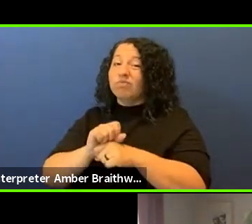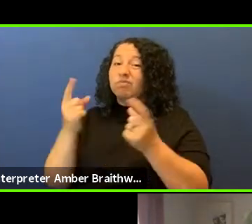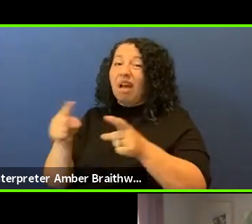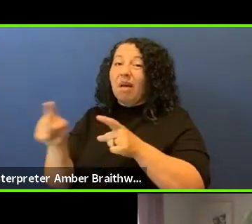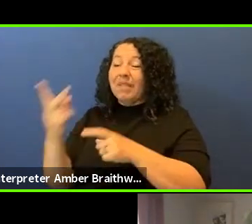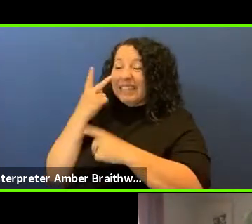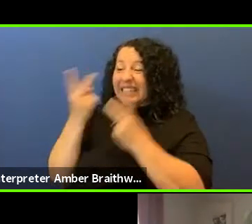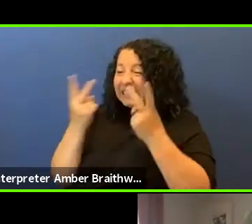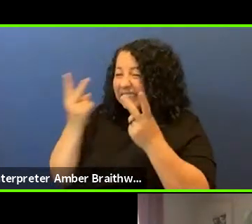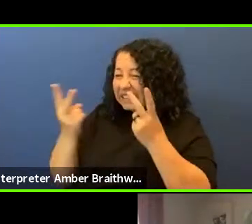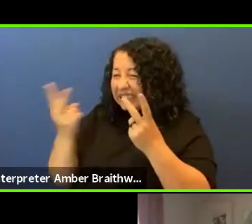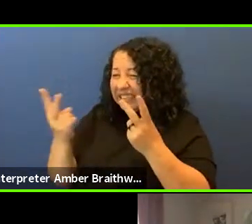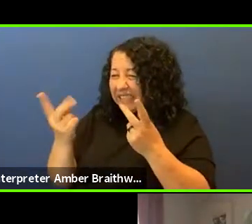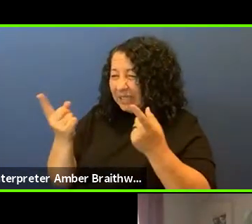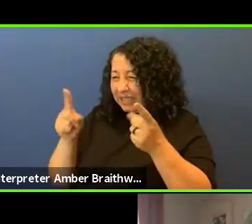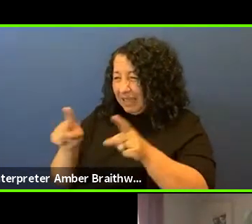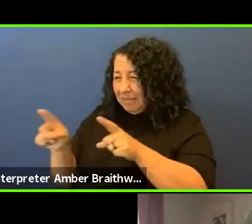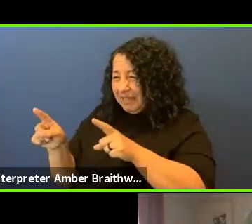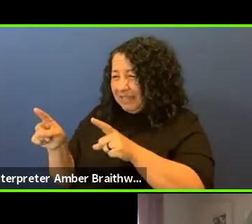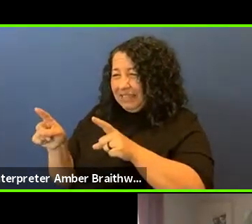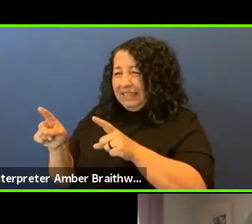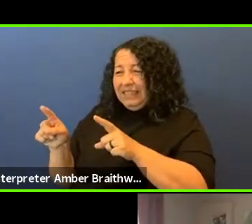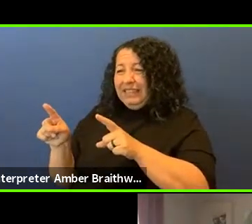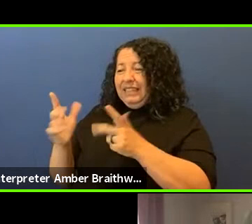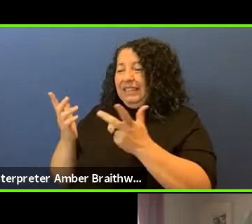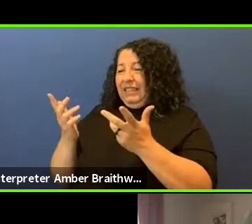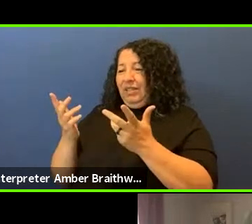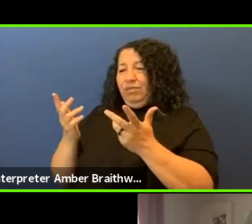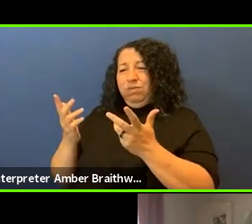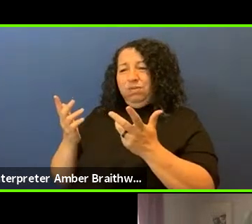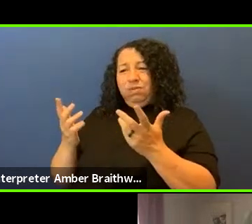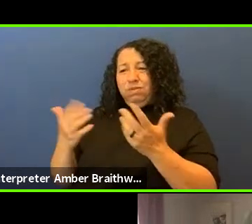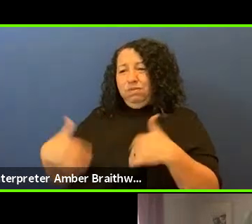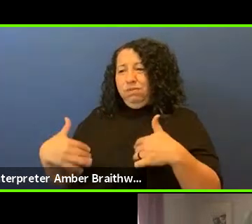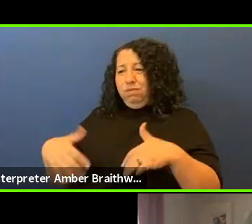happening in Kenosha today and for the past several days I know